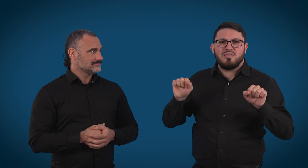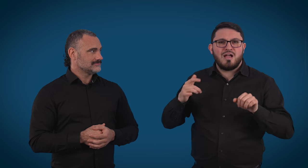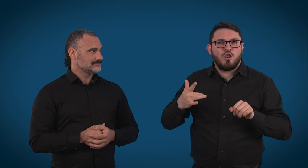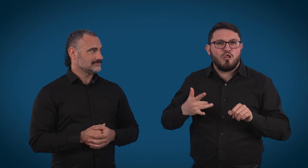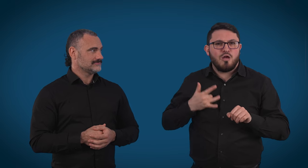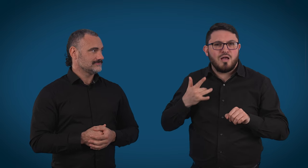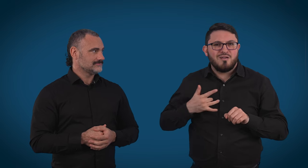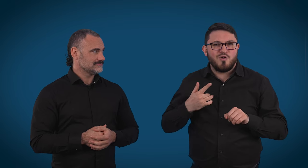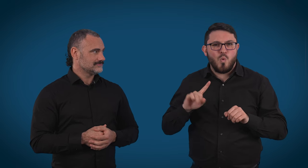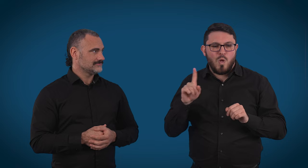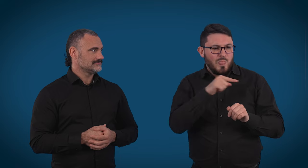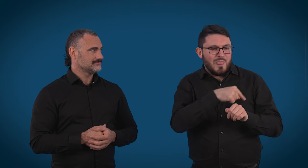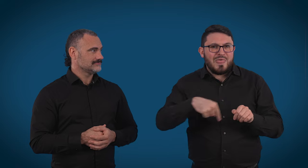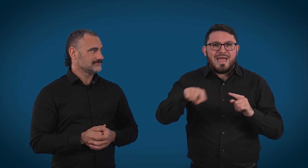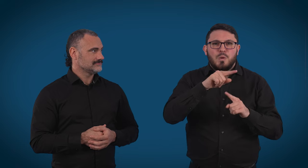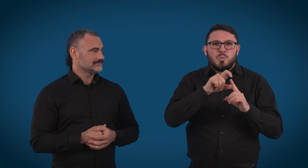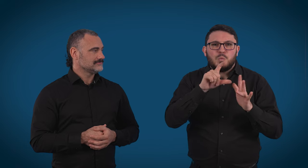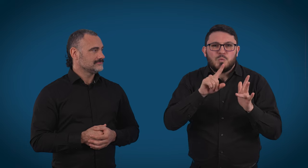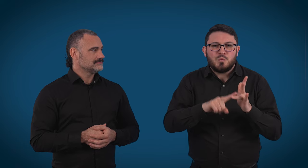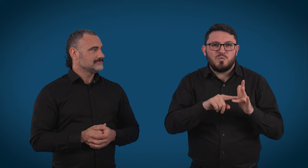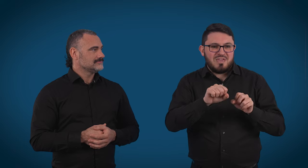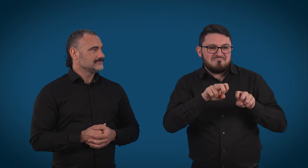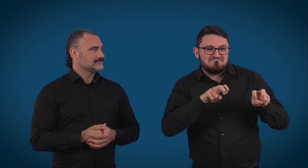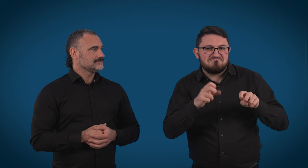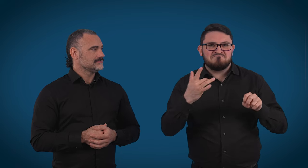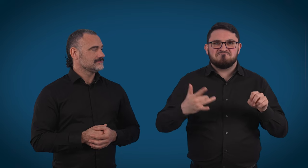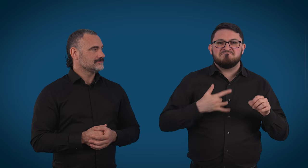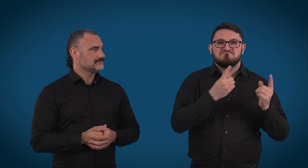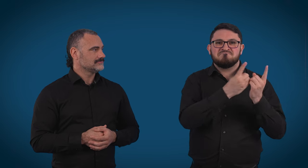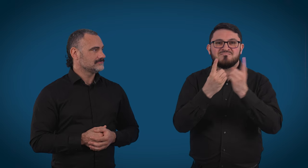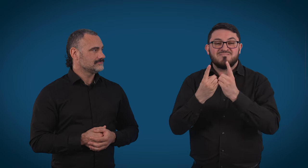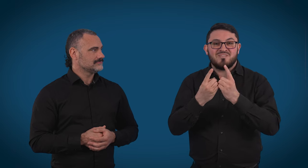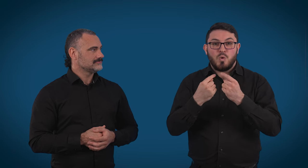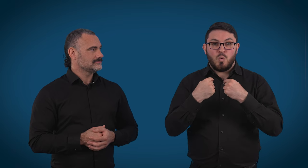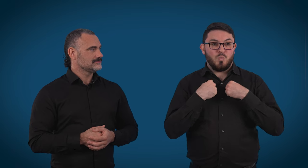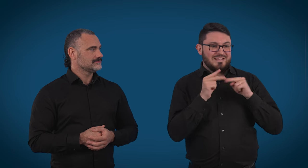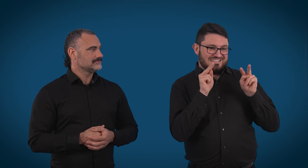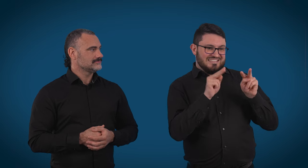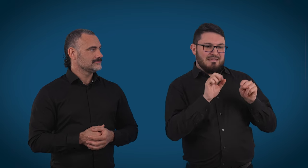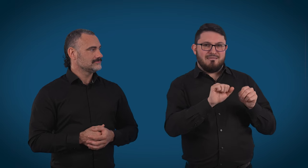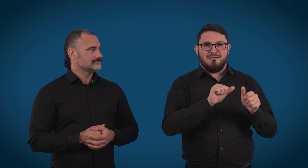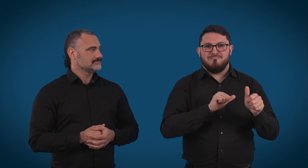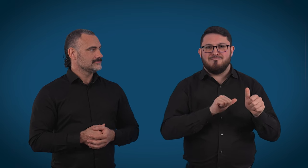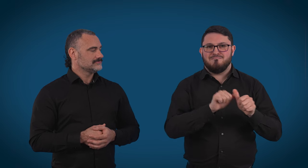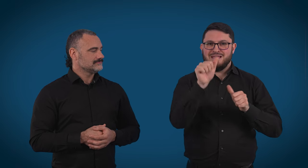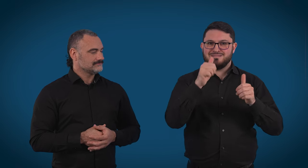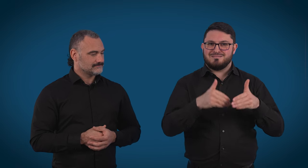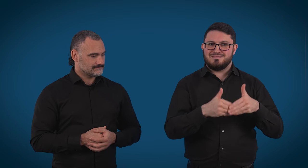to someone's life and part of what they're doing in their life. We are there for the best days of